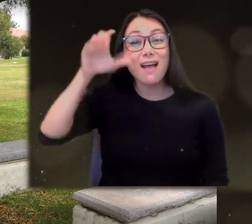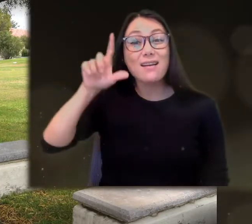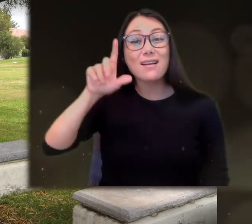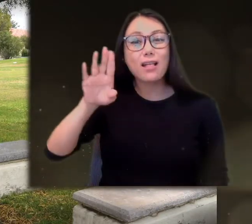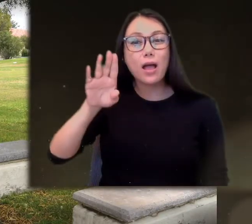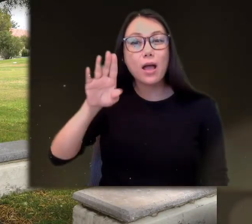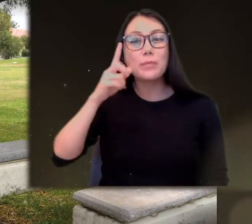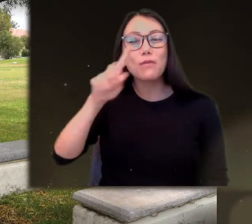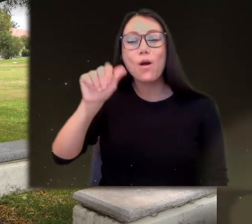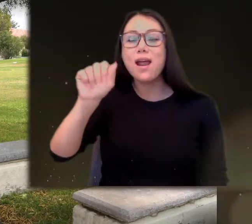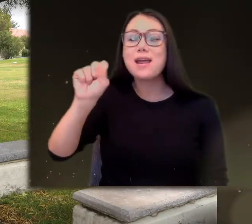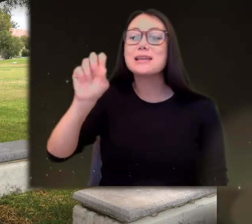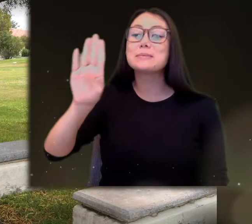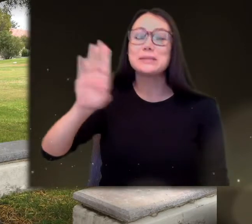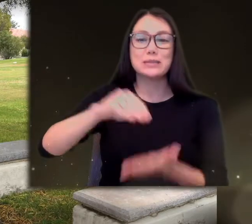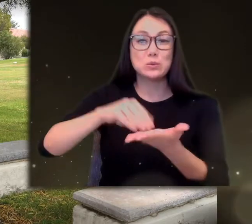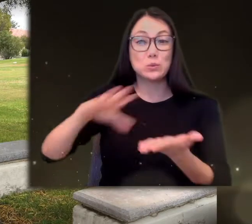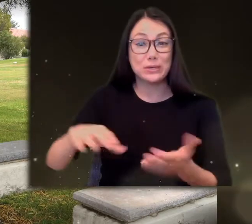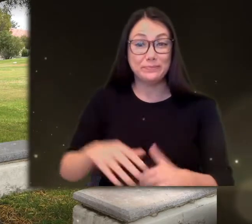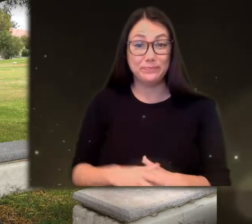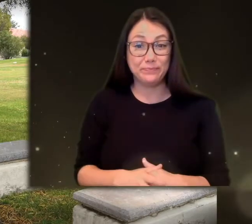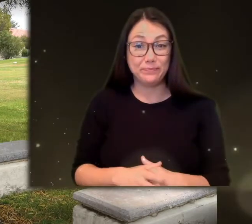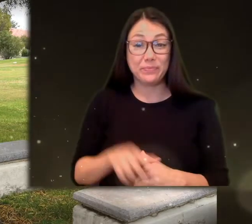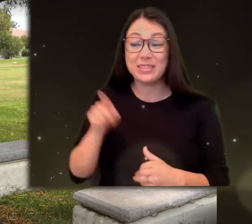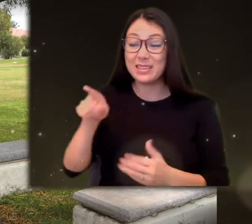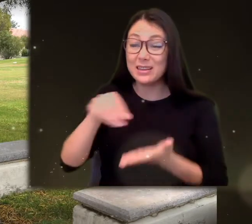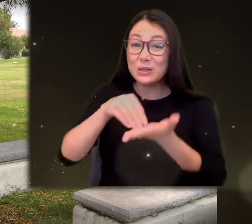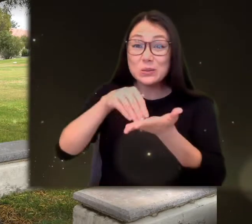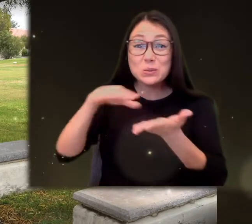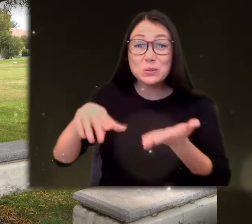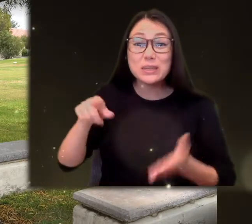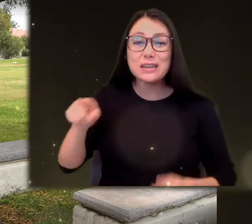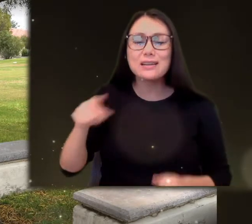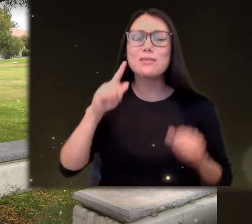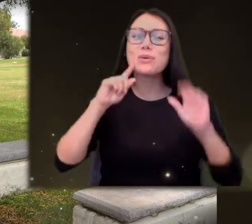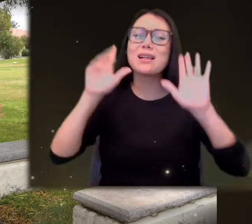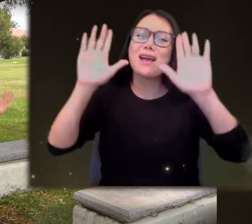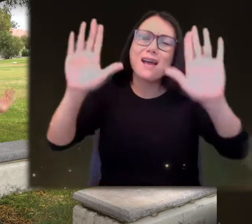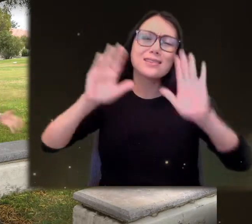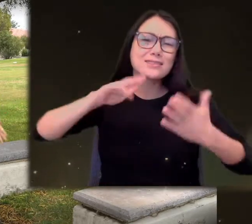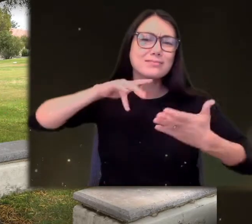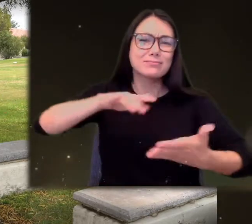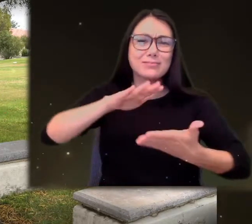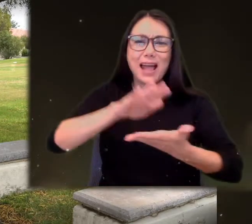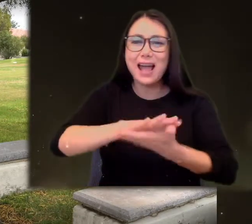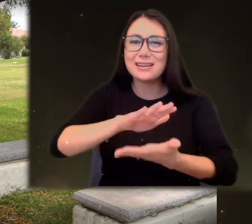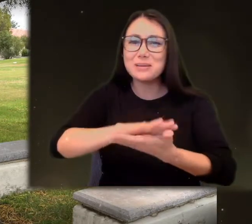TO THE STUDENT IN THE SCHOOL FOR THE BLIND THIS STUDENT IS AN EXCELLENT ACADEMIC